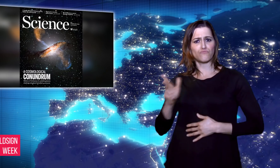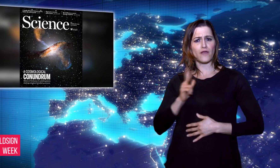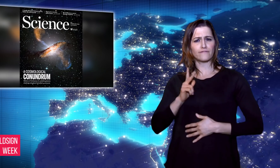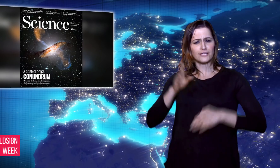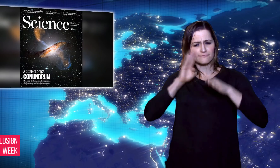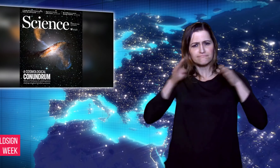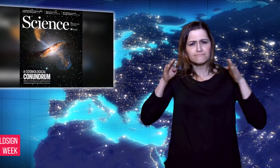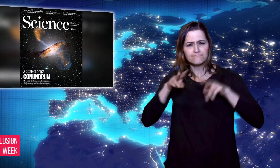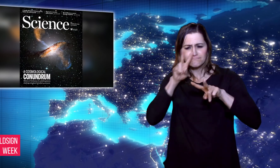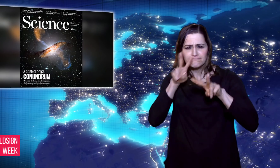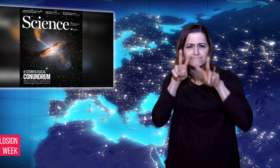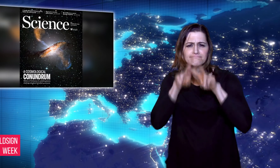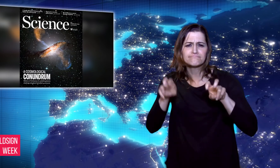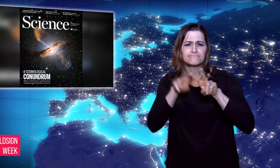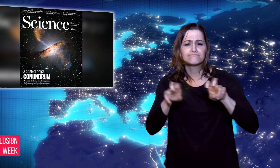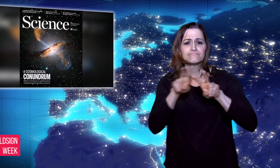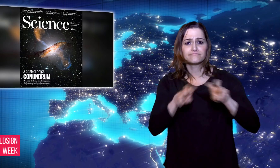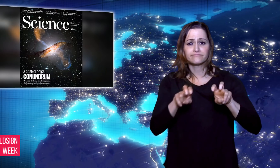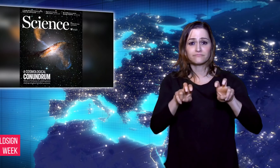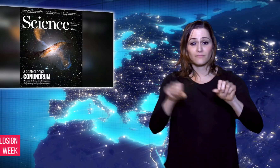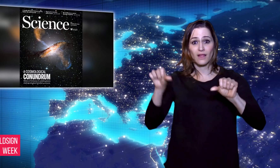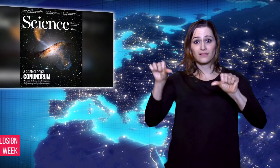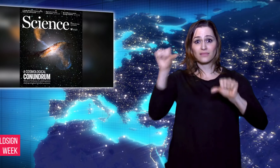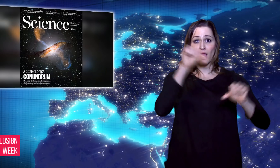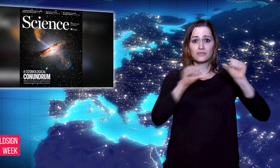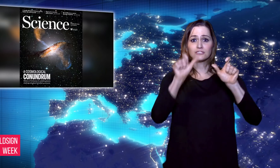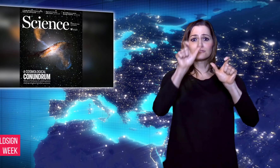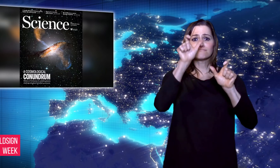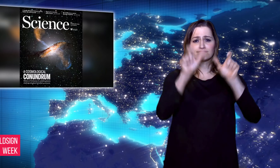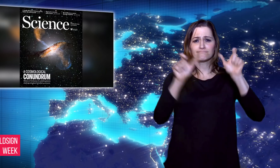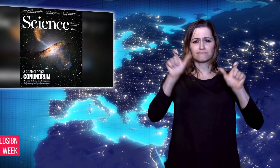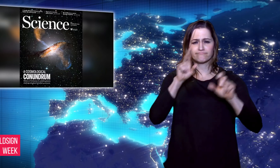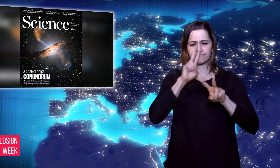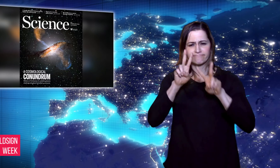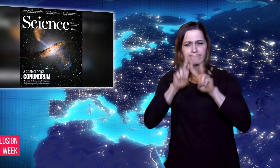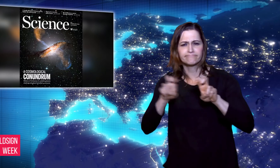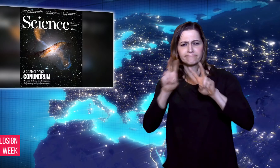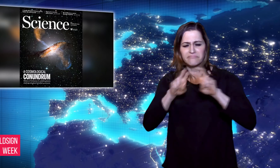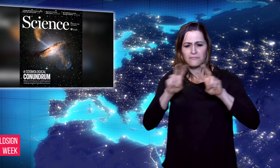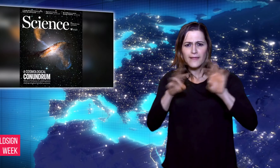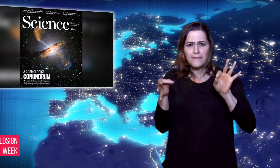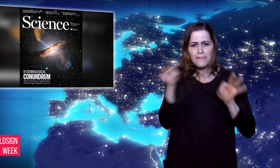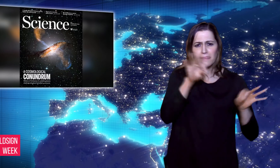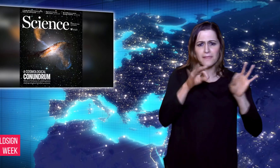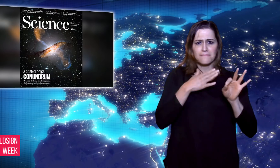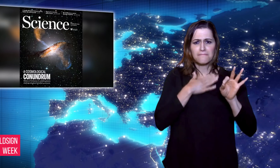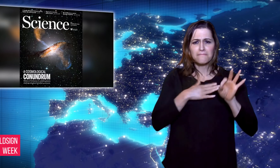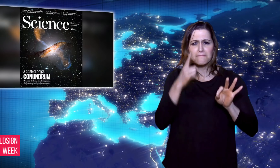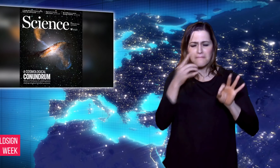research university, reported success